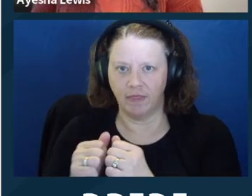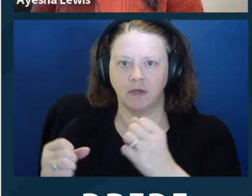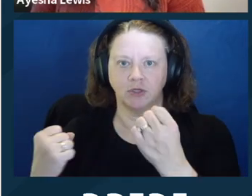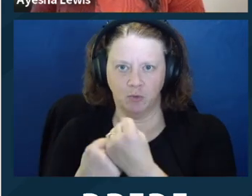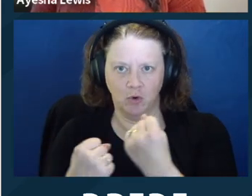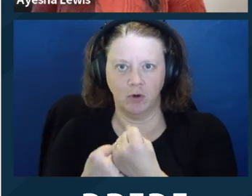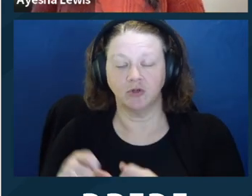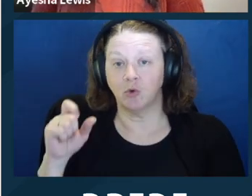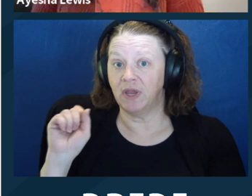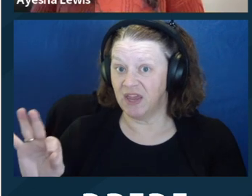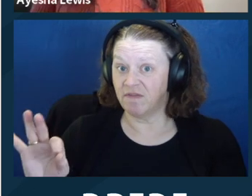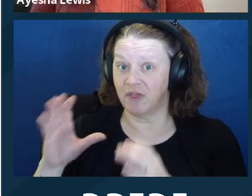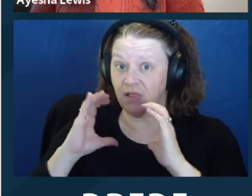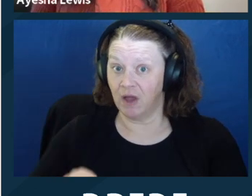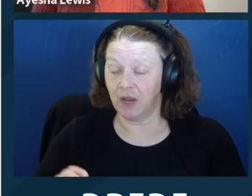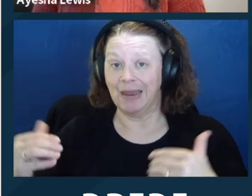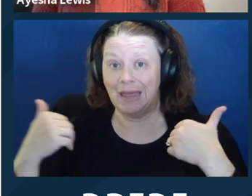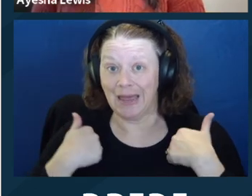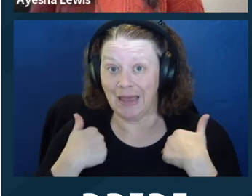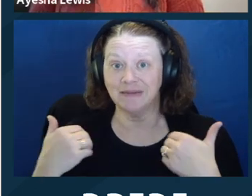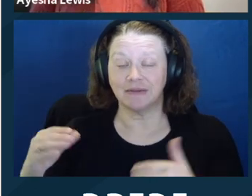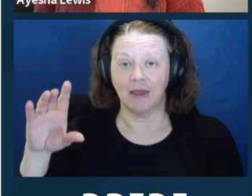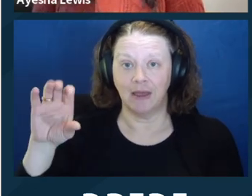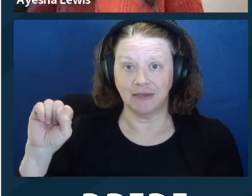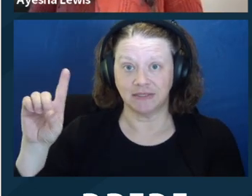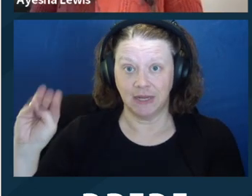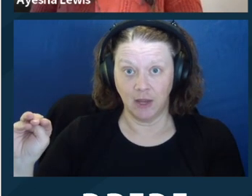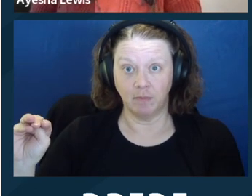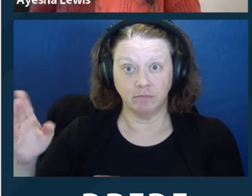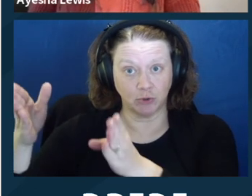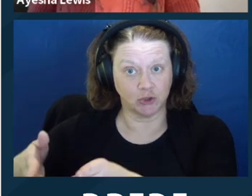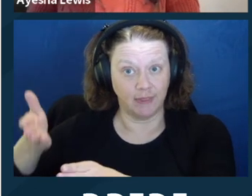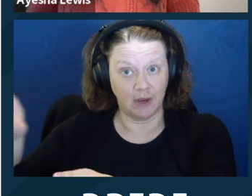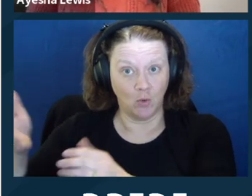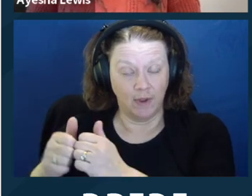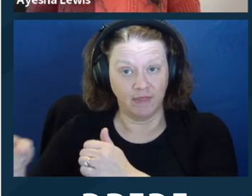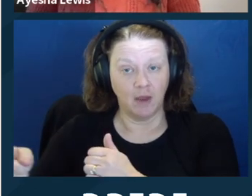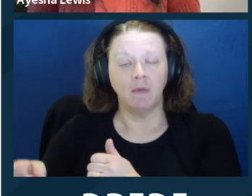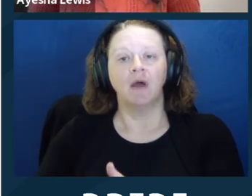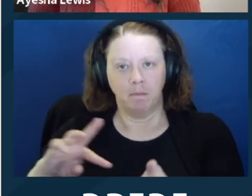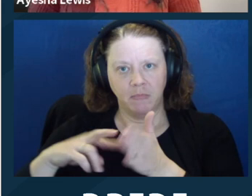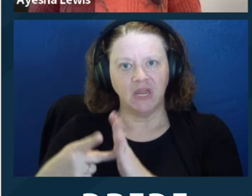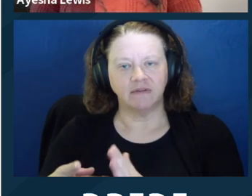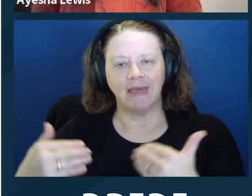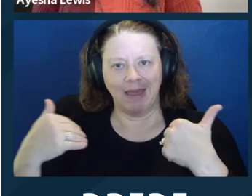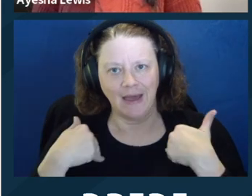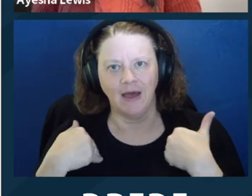because of the supports that they have available. So what is this supported decisionmaking?